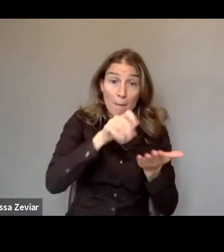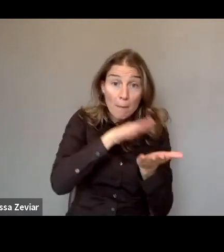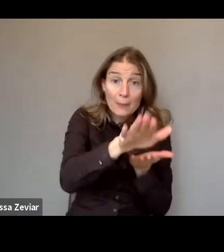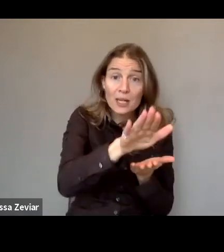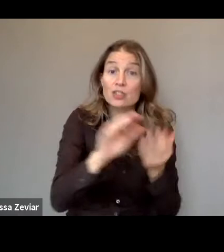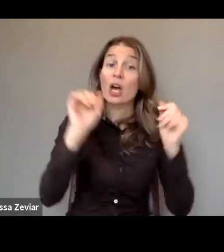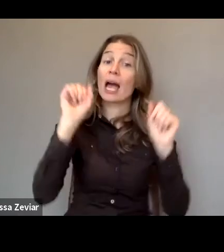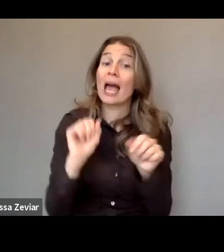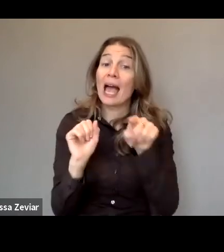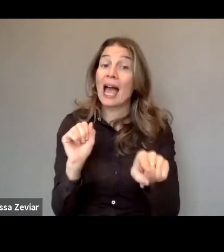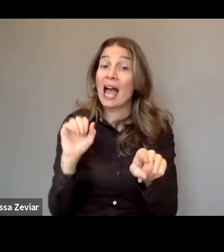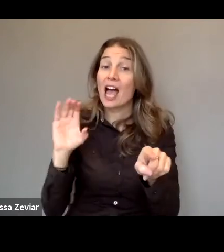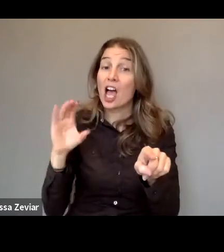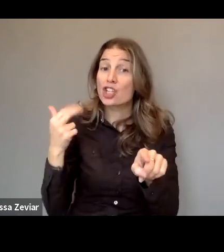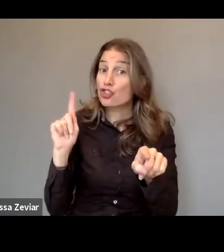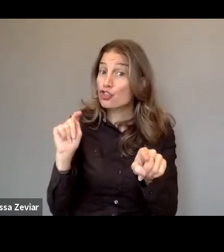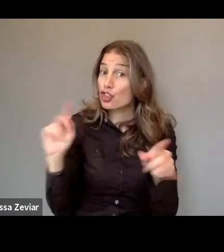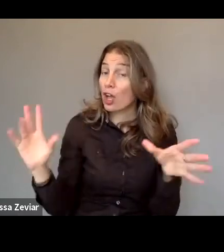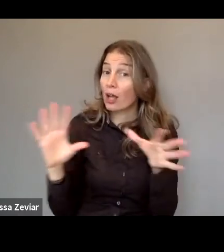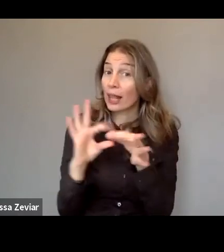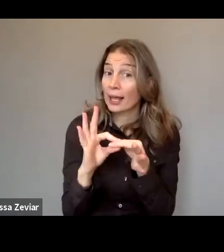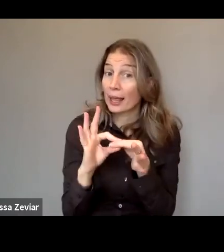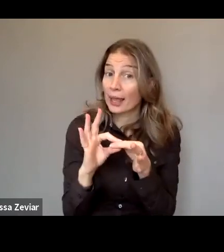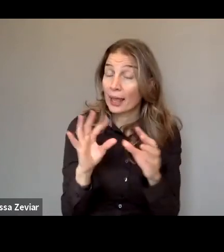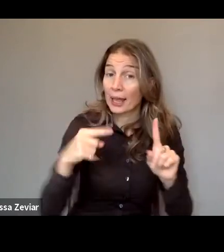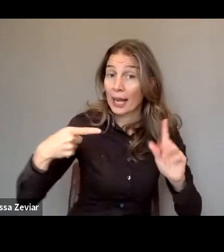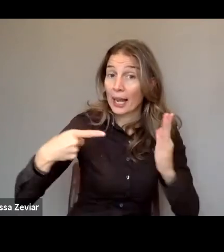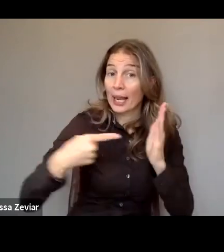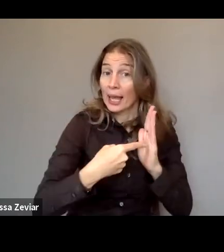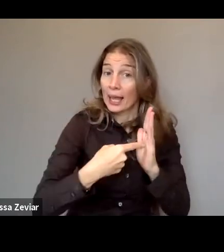And also, I’d like to offer another important tool here